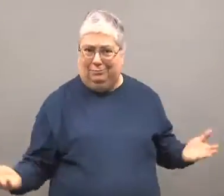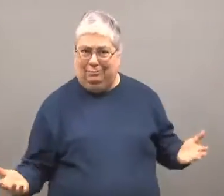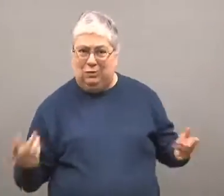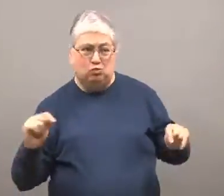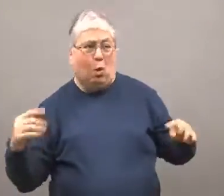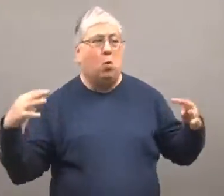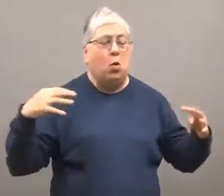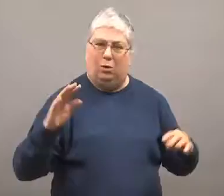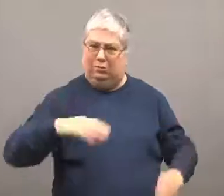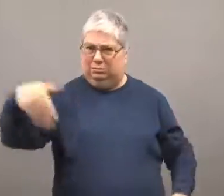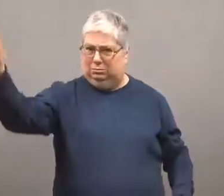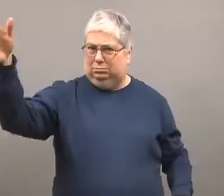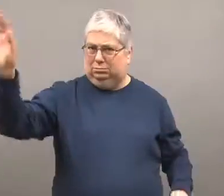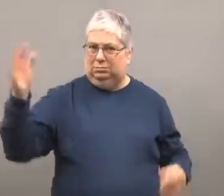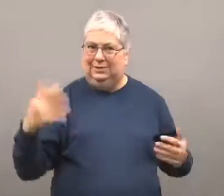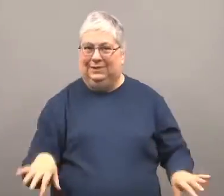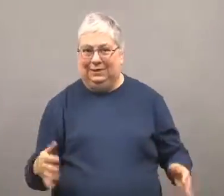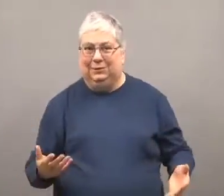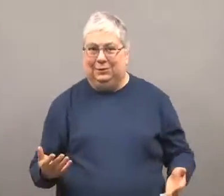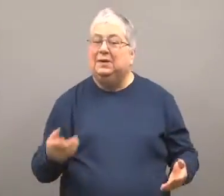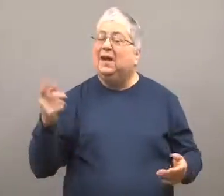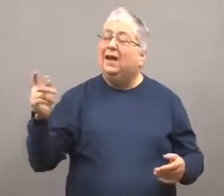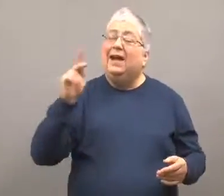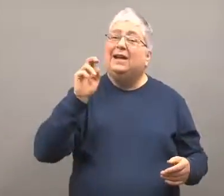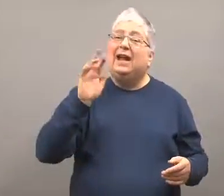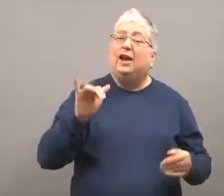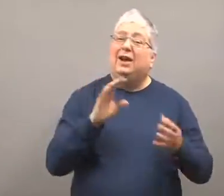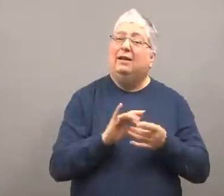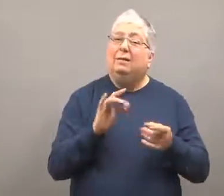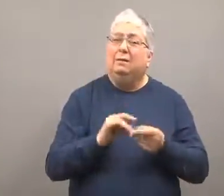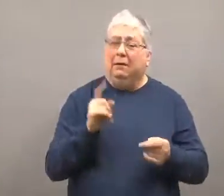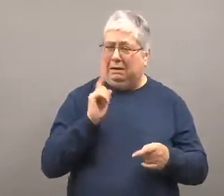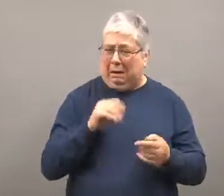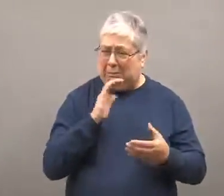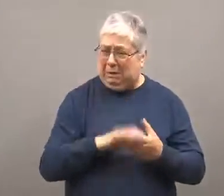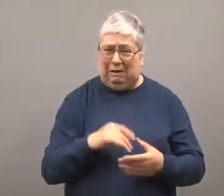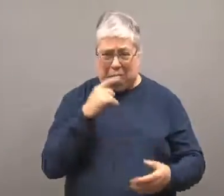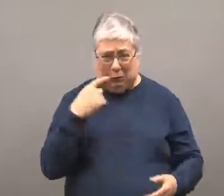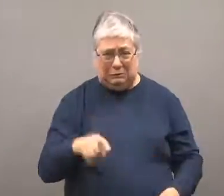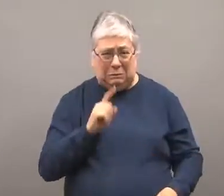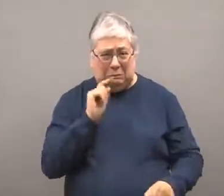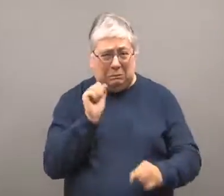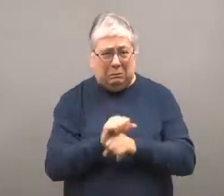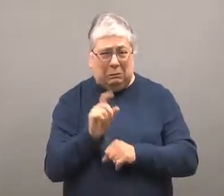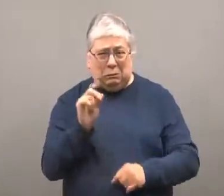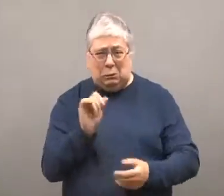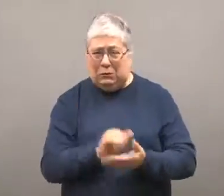Threatening to start a war was not appropriate.